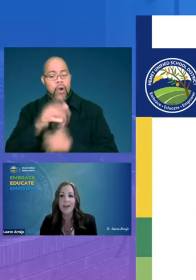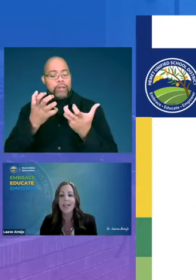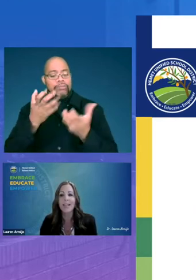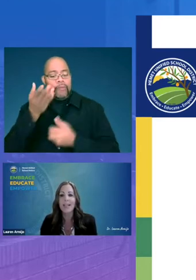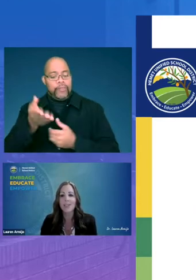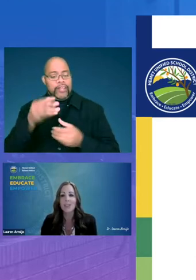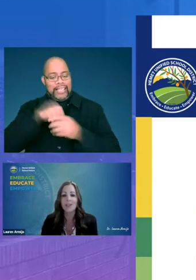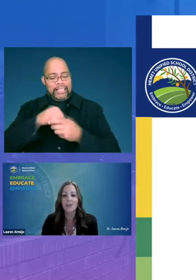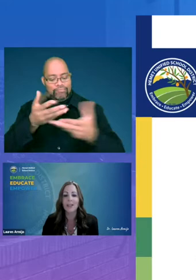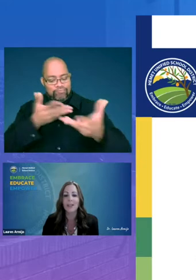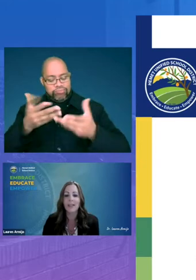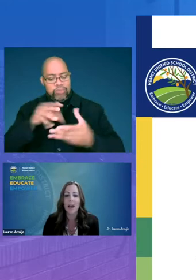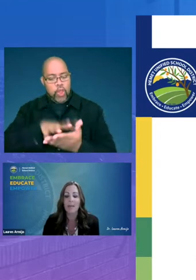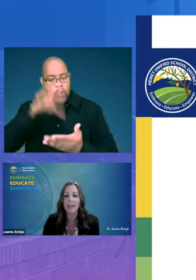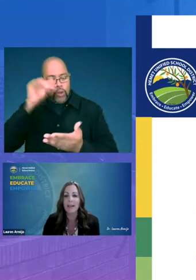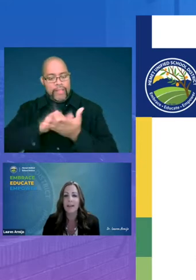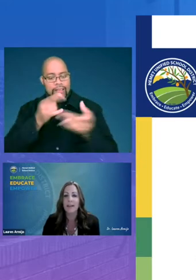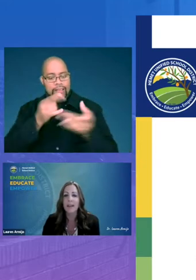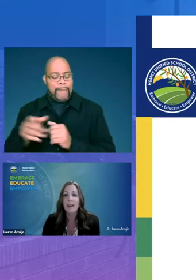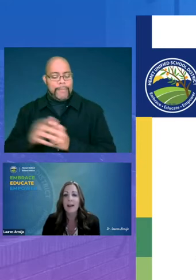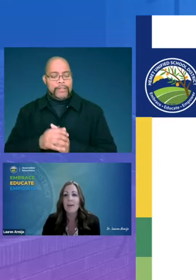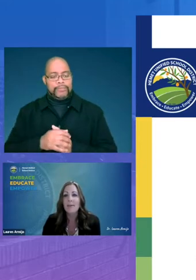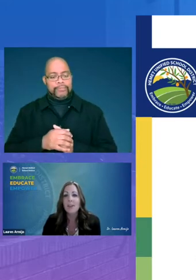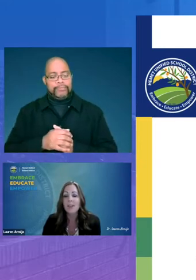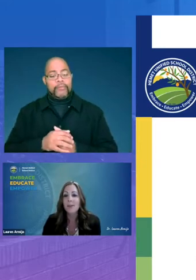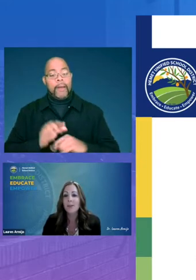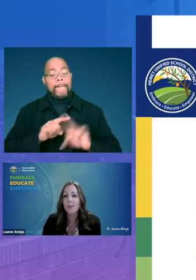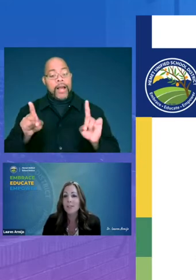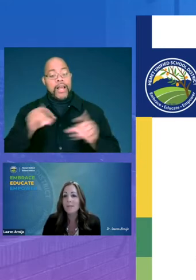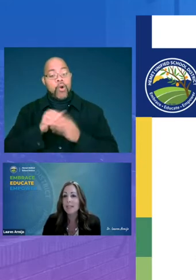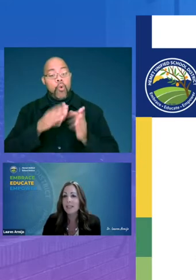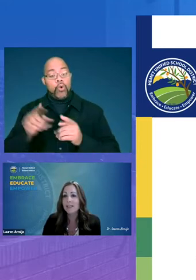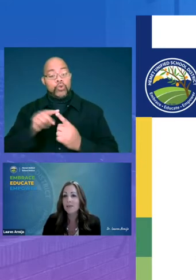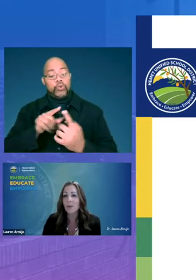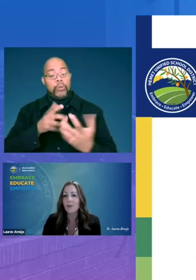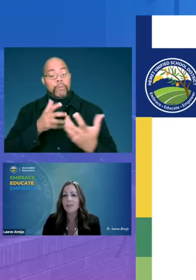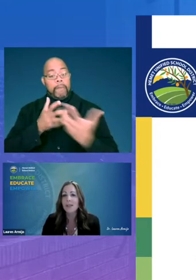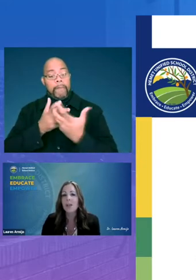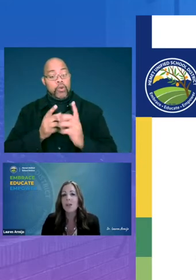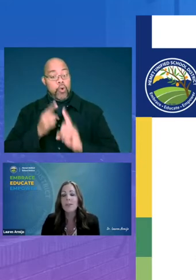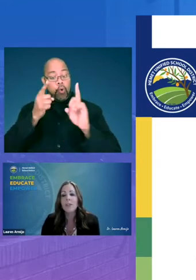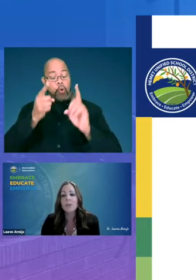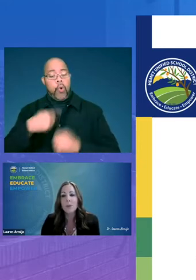and engage in the learning that is happening however in order to meet these goals we truly